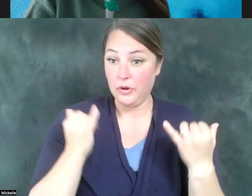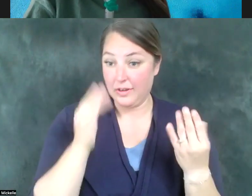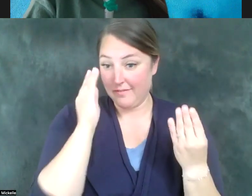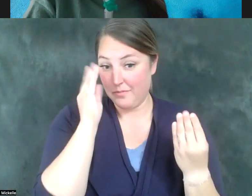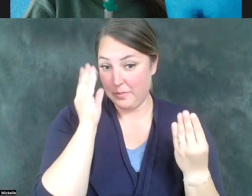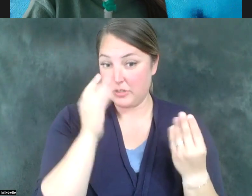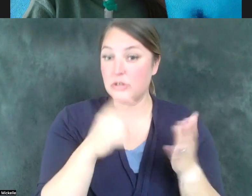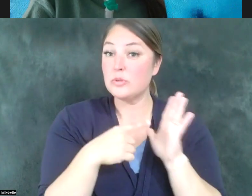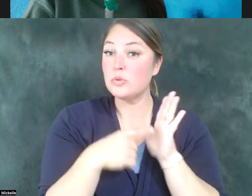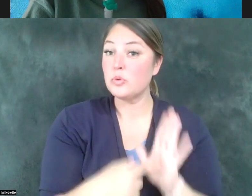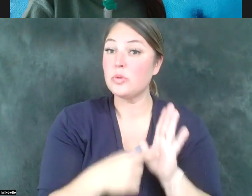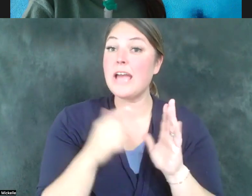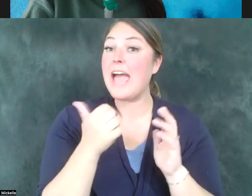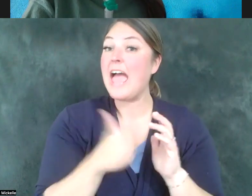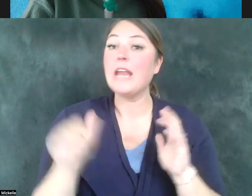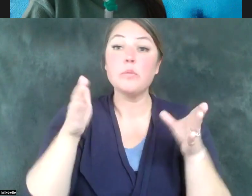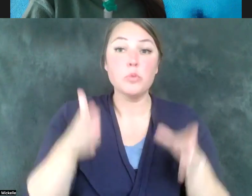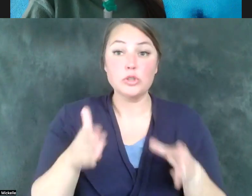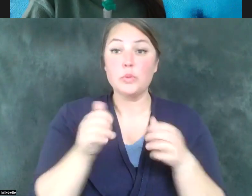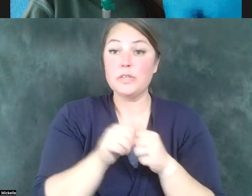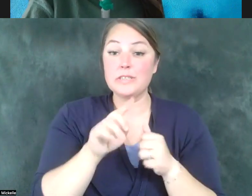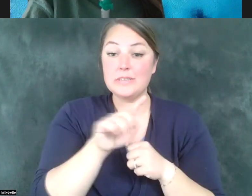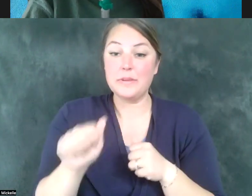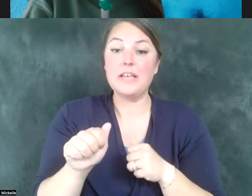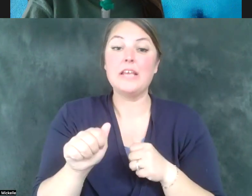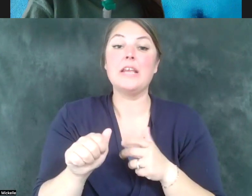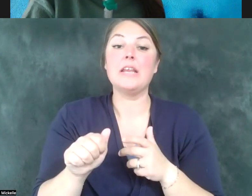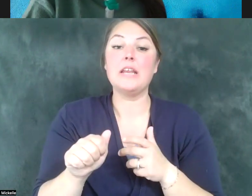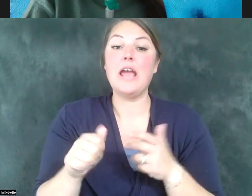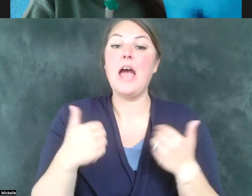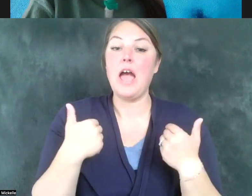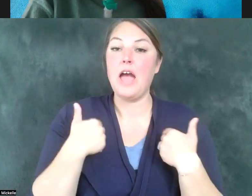any disability in Utah have a community-based employment rate of 53%